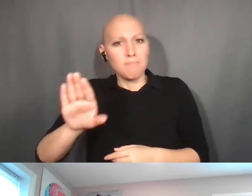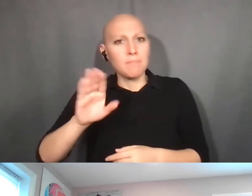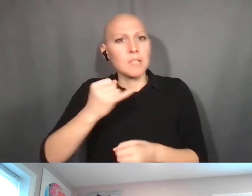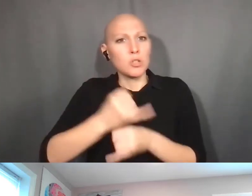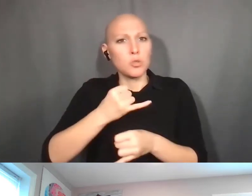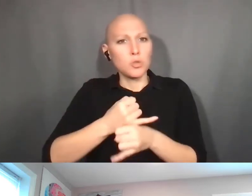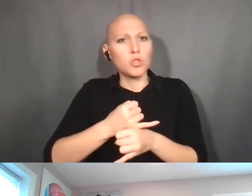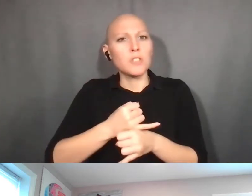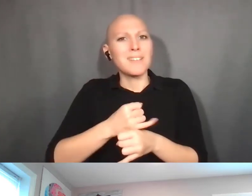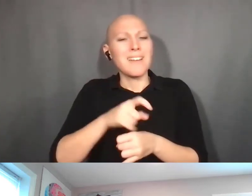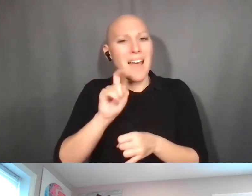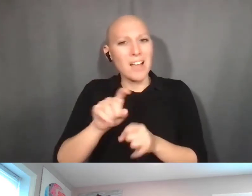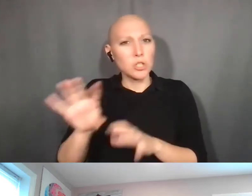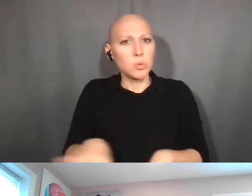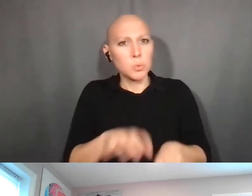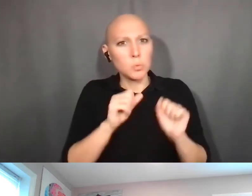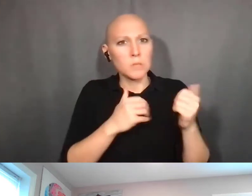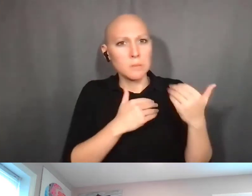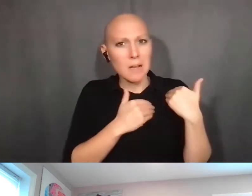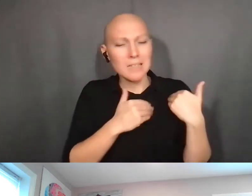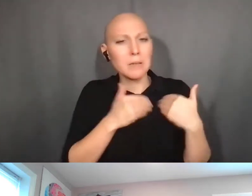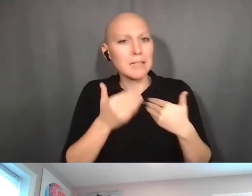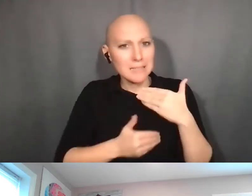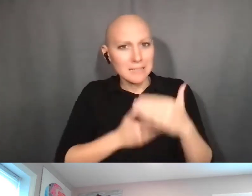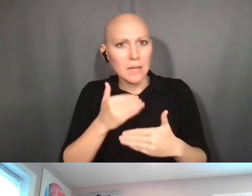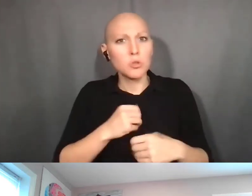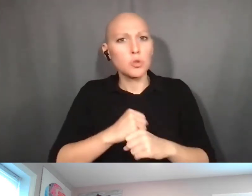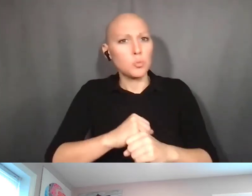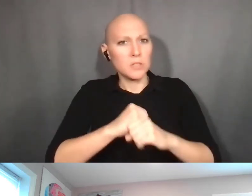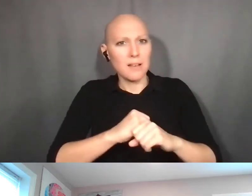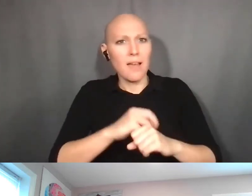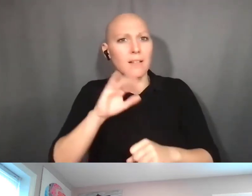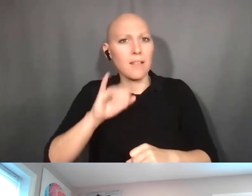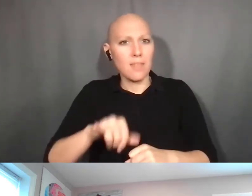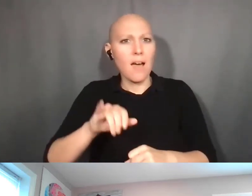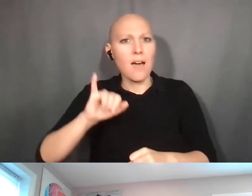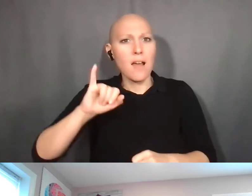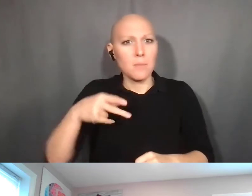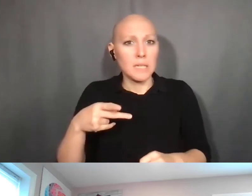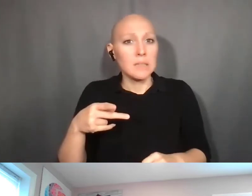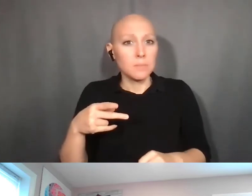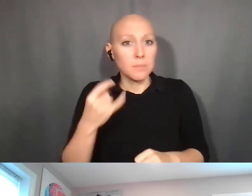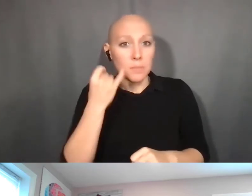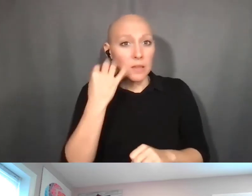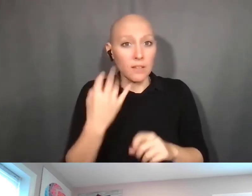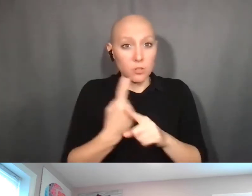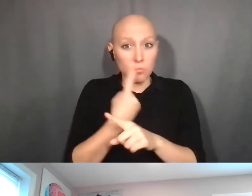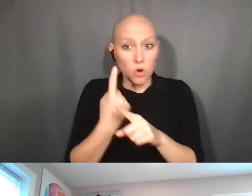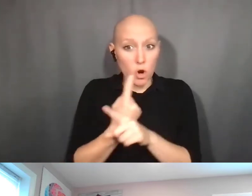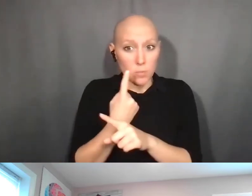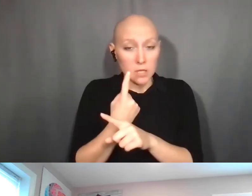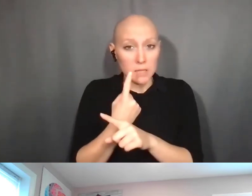And so they want to make sure that they make appropriate ... If they've filed a provisional patent application